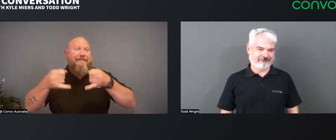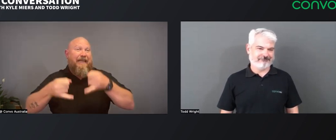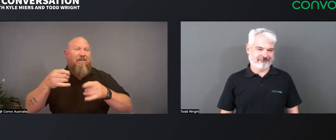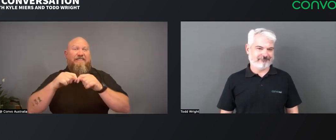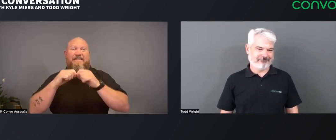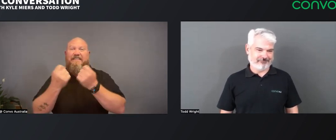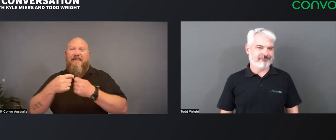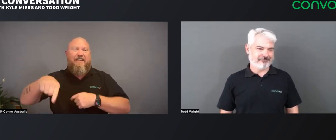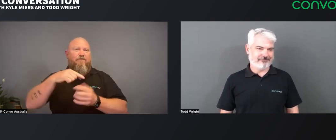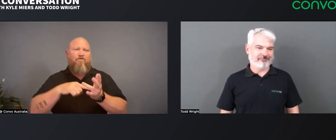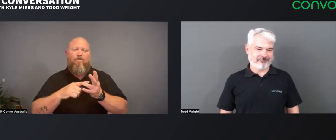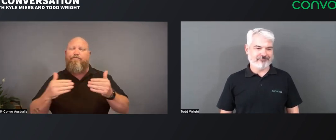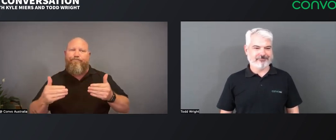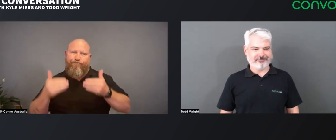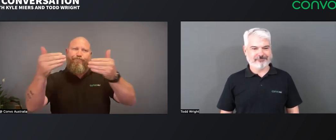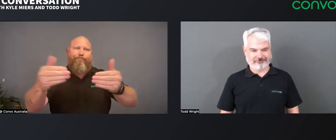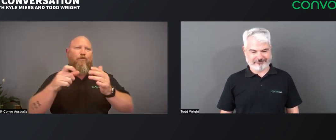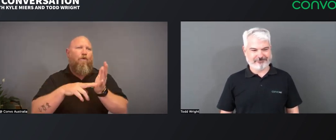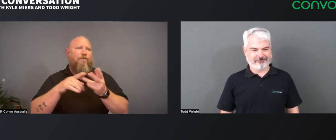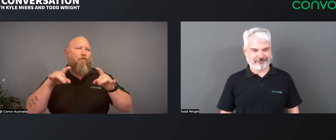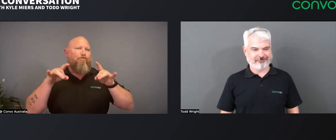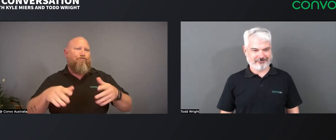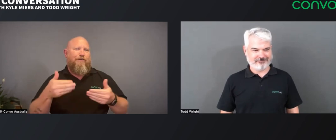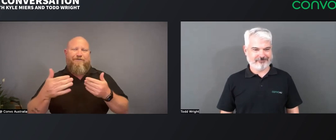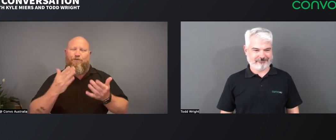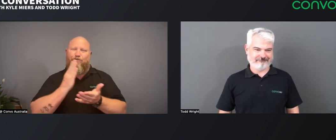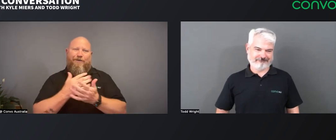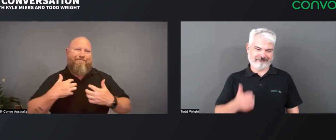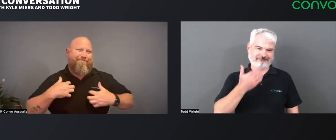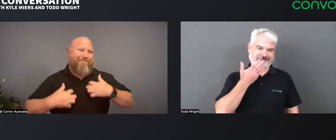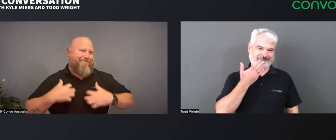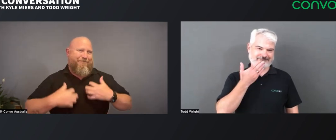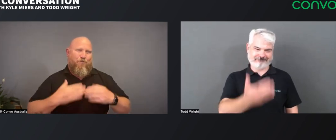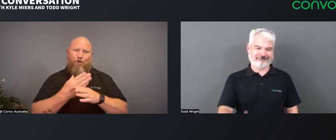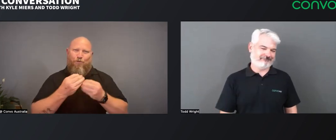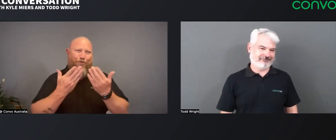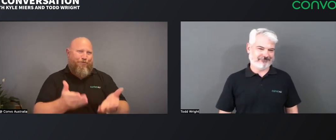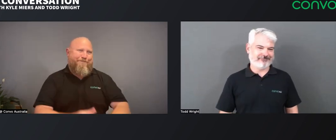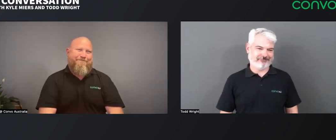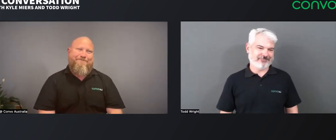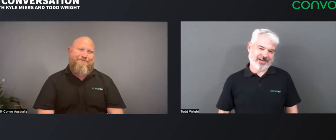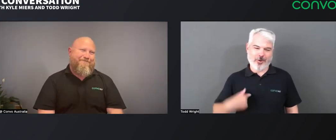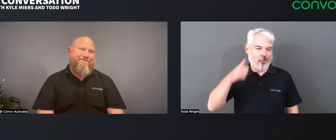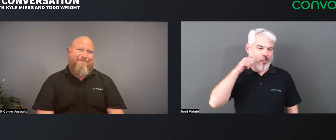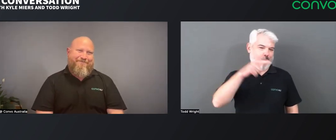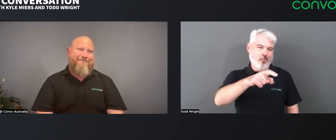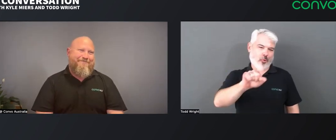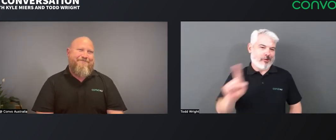to continue to propel Convo Australia forward. I'm really excited to continue working with you. Yeah, thank you.